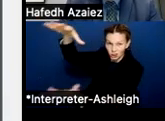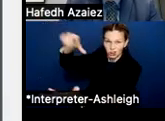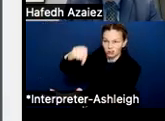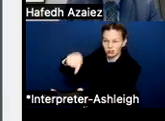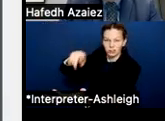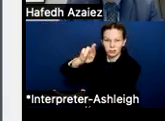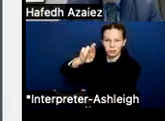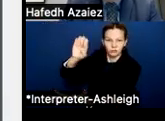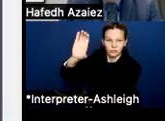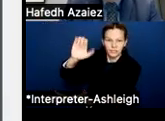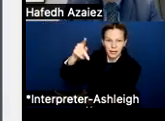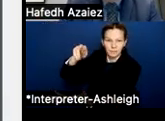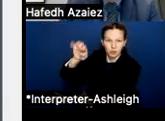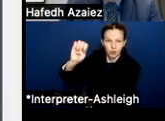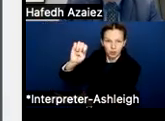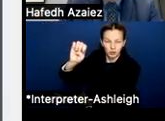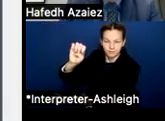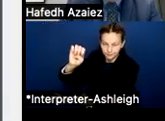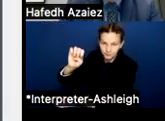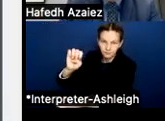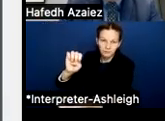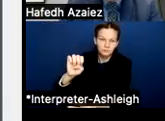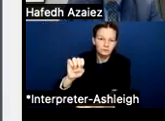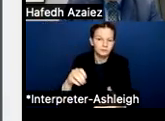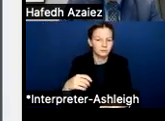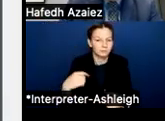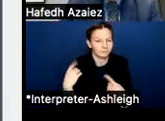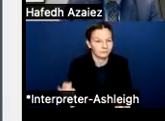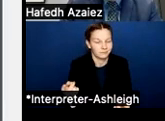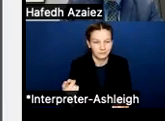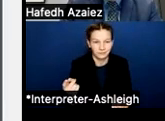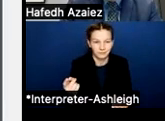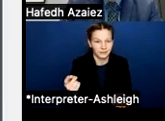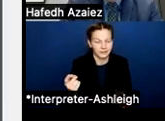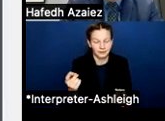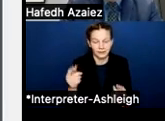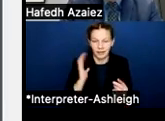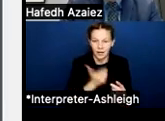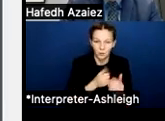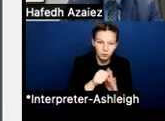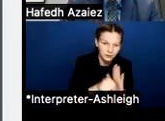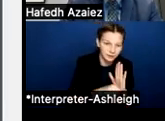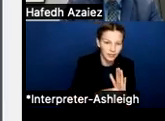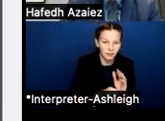And there's a historic surplus in our state. And our illustrators now, they're looking at the budgets